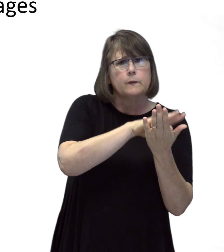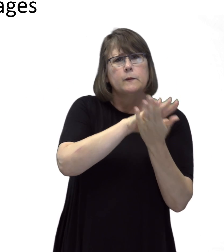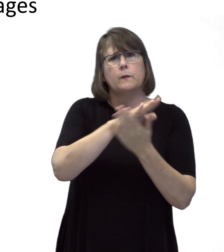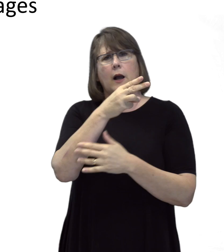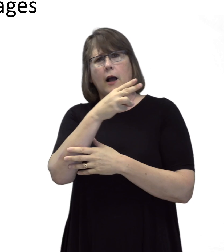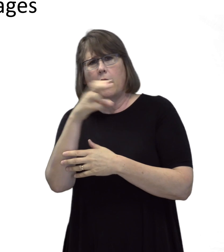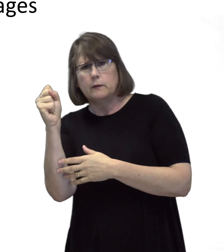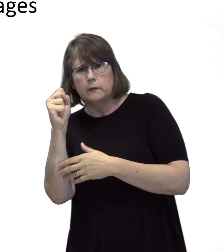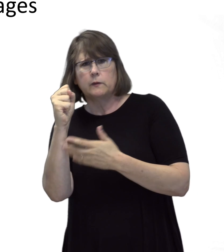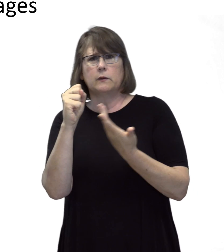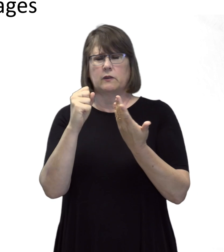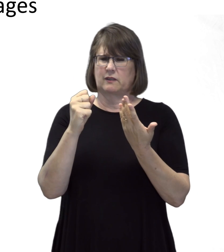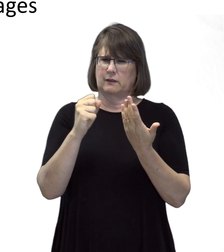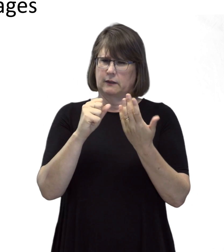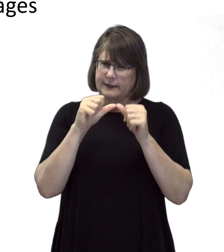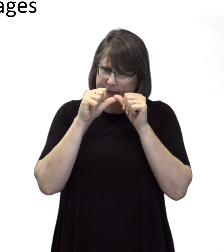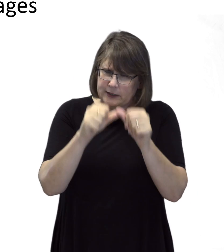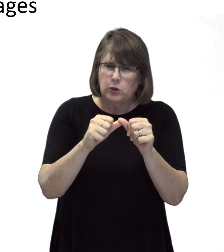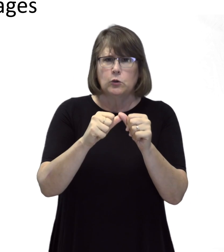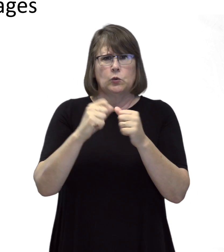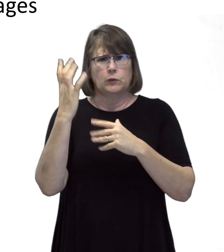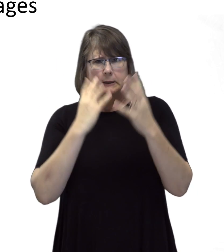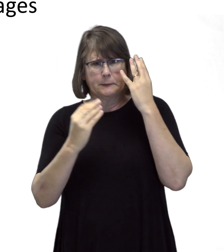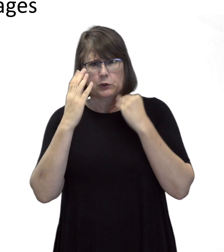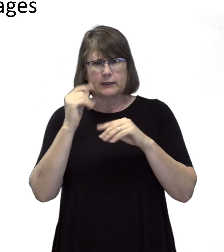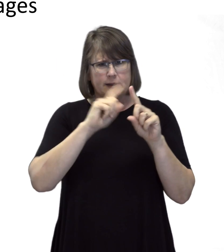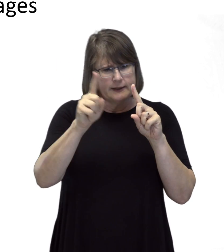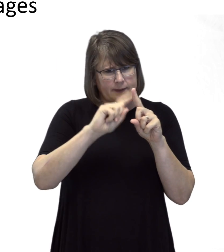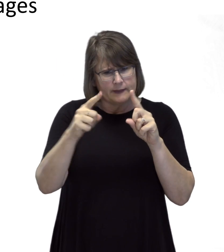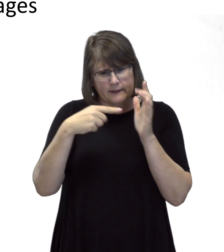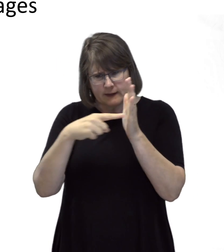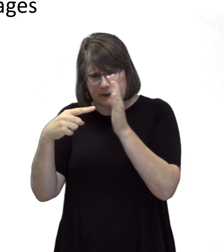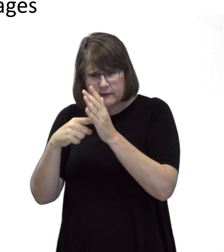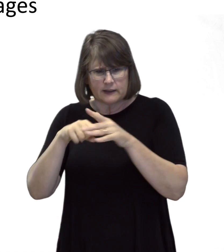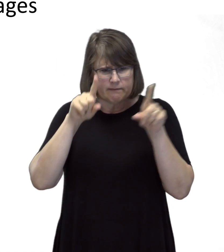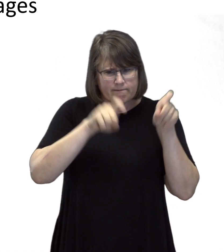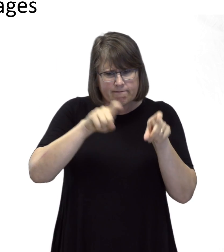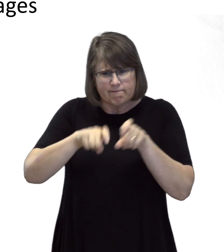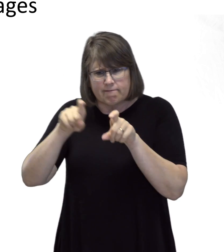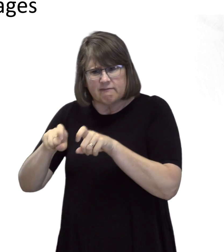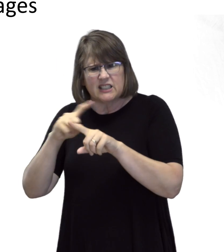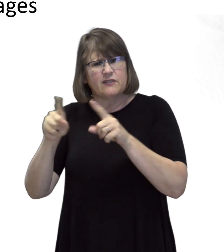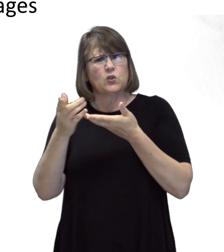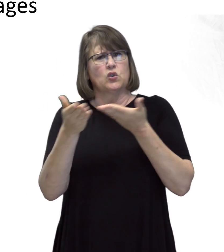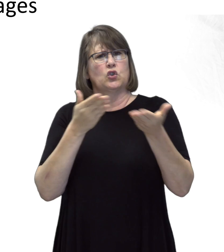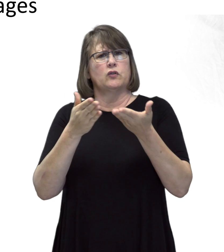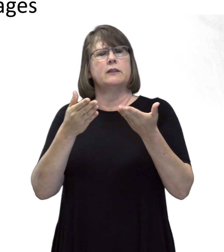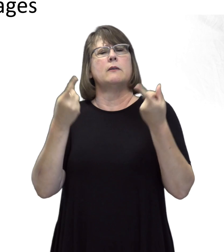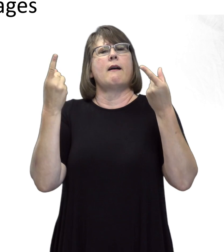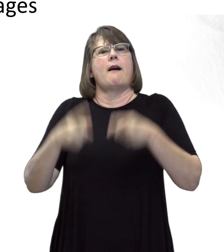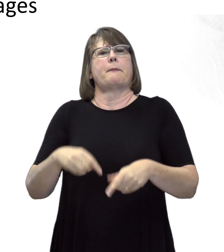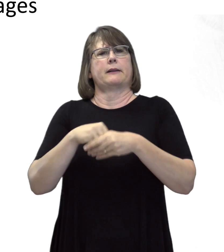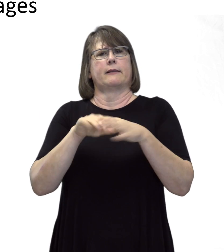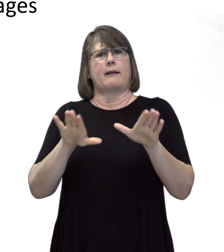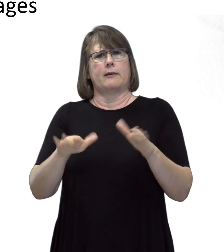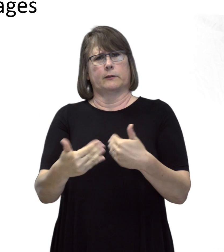and high school continue to have different demonstrations and trials happen in classrooms.